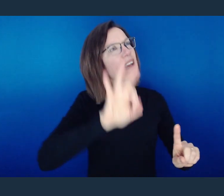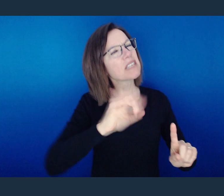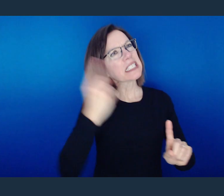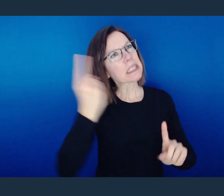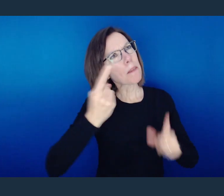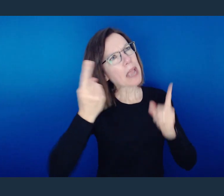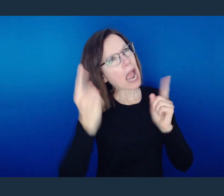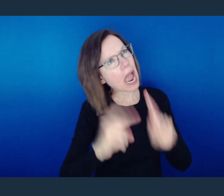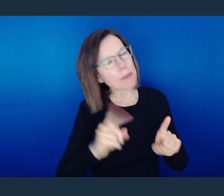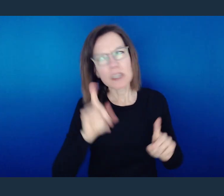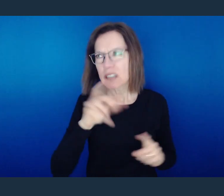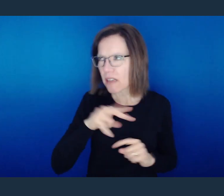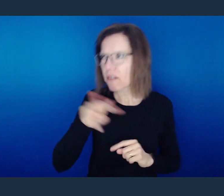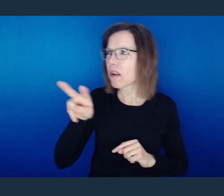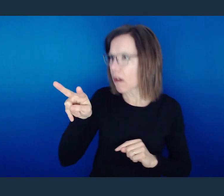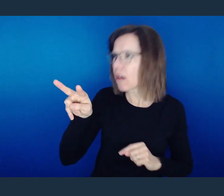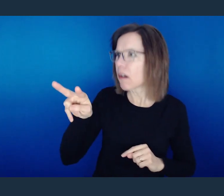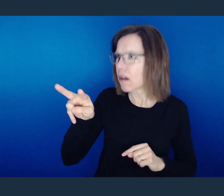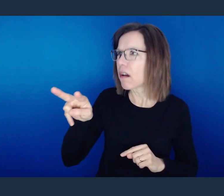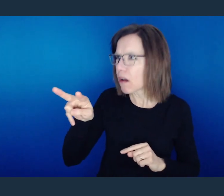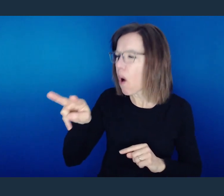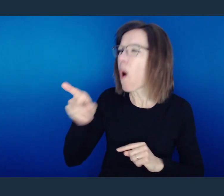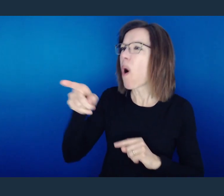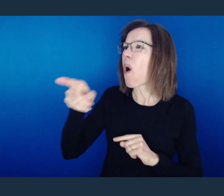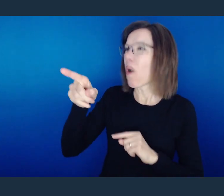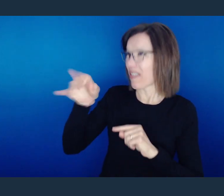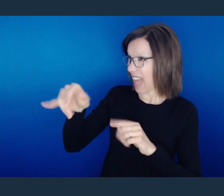of a scenario whereby David would pass judgment.